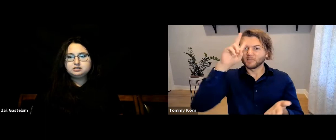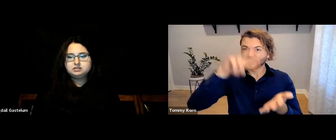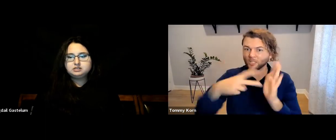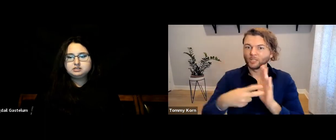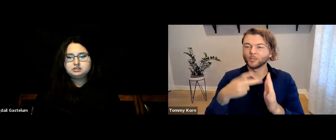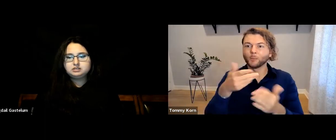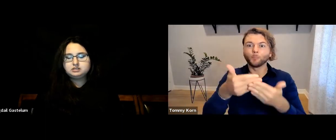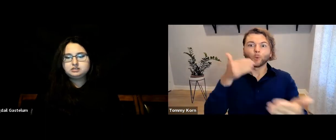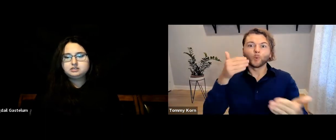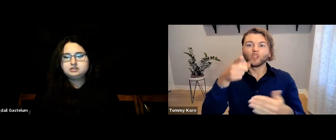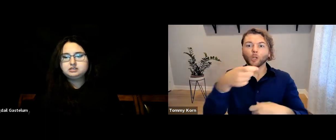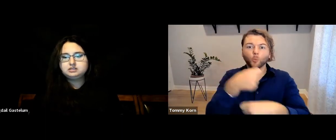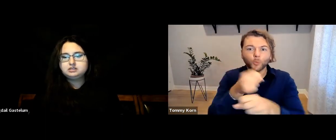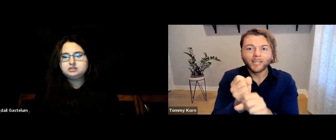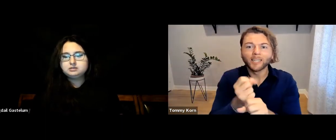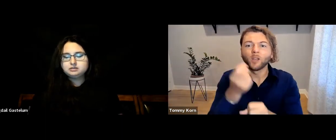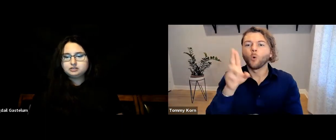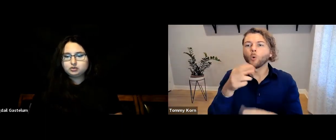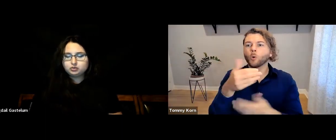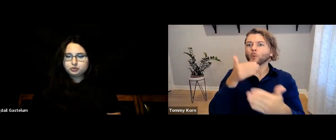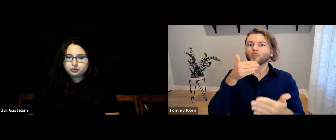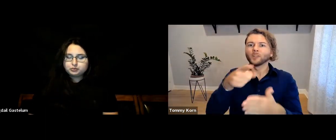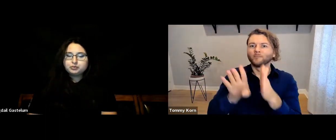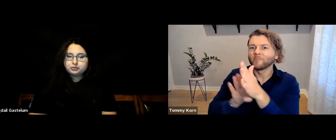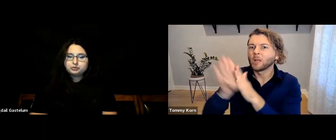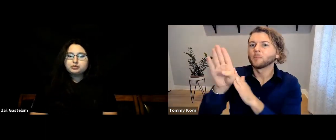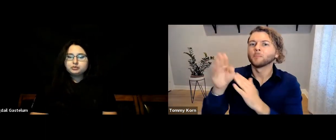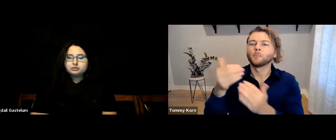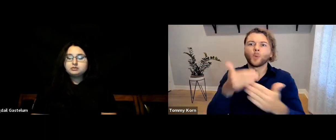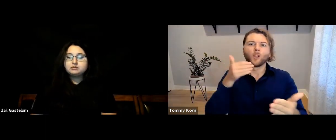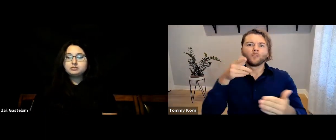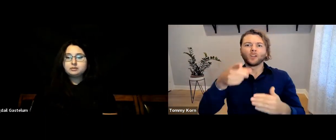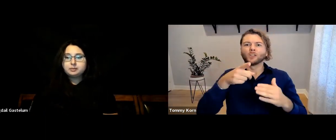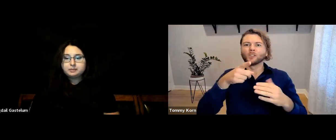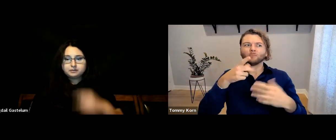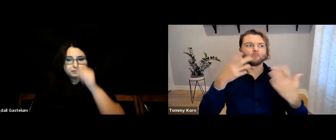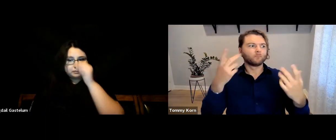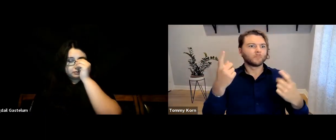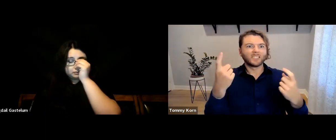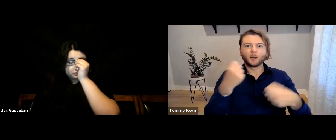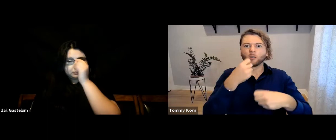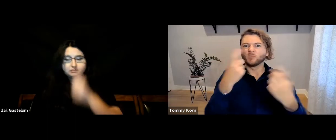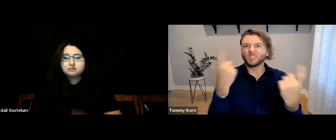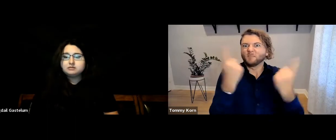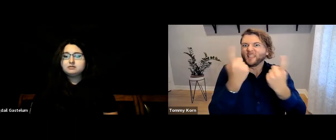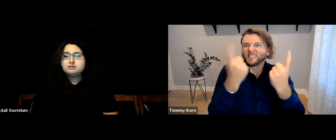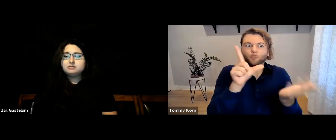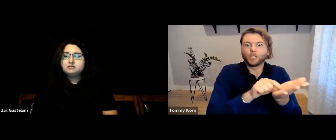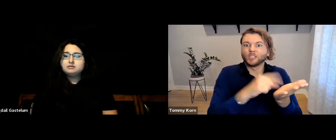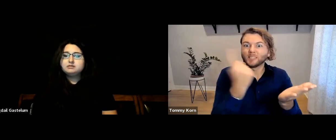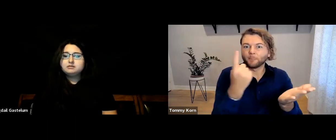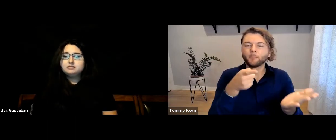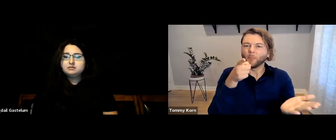but is really intended so that even before you create, develop, or publish something,